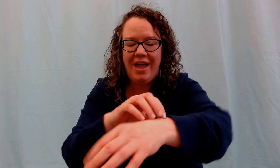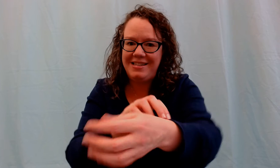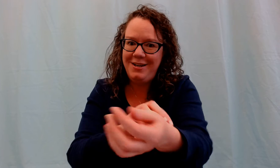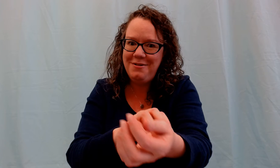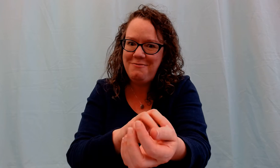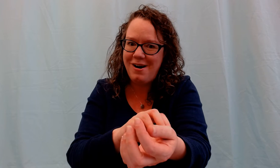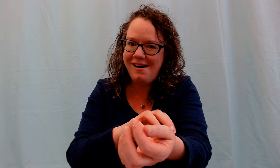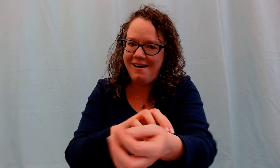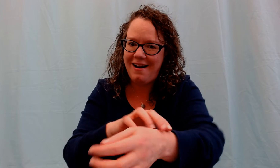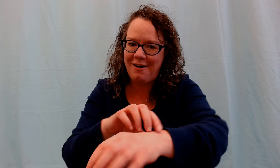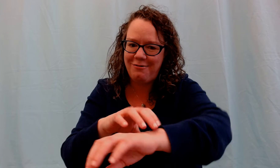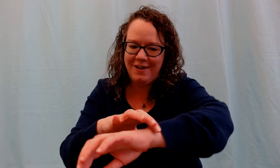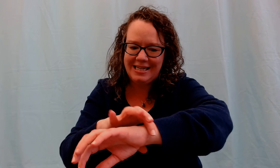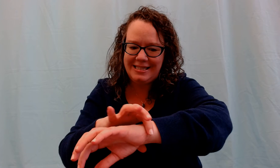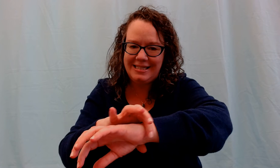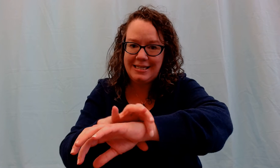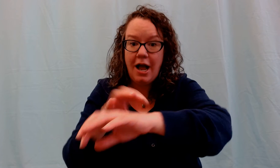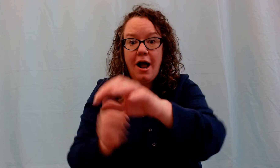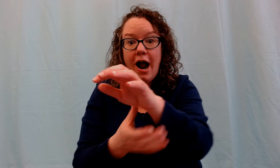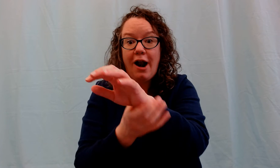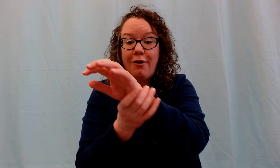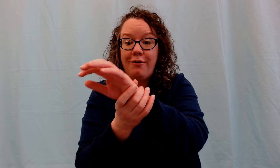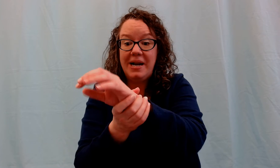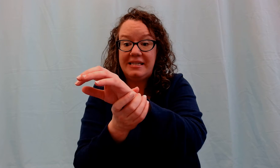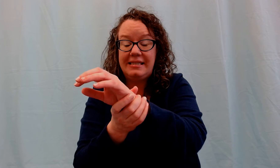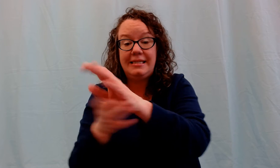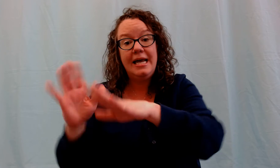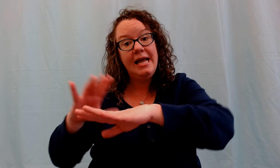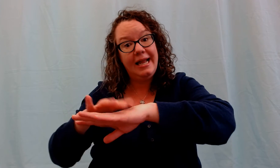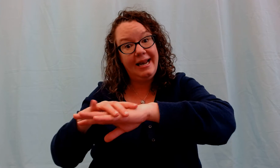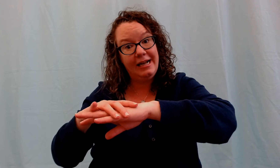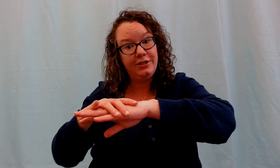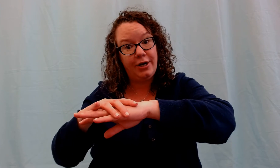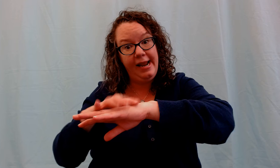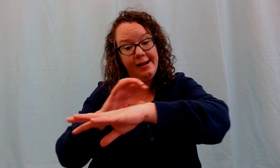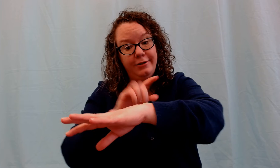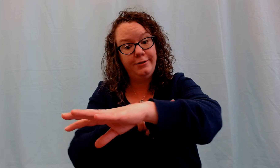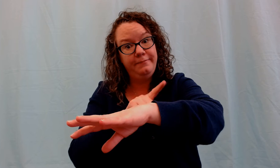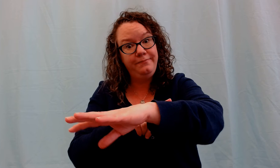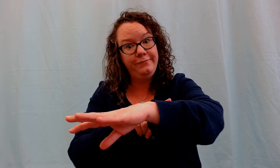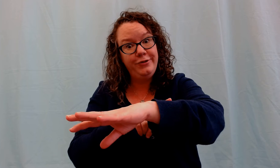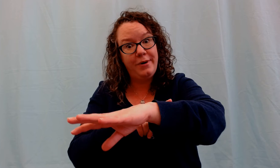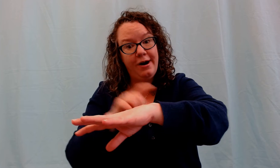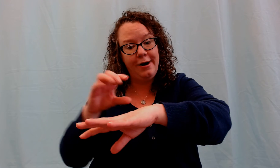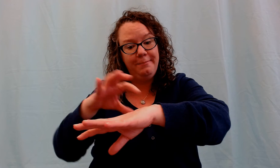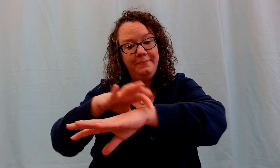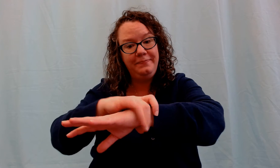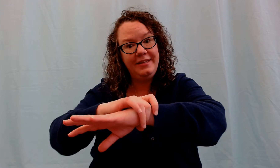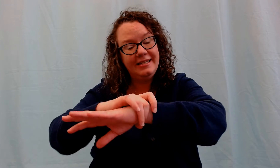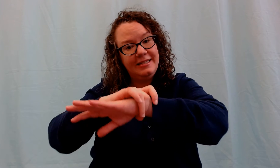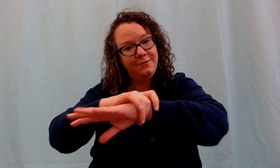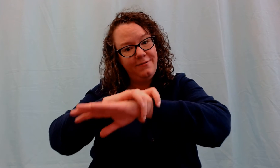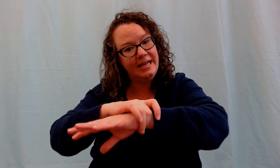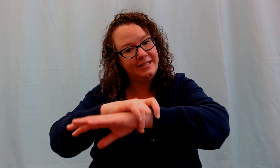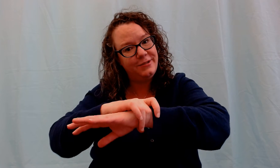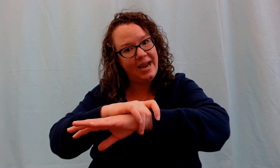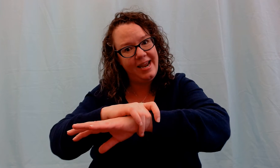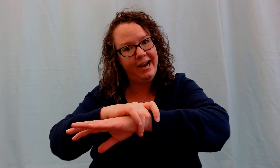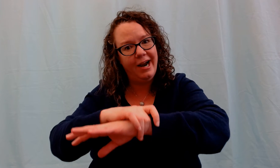That's a new word -- our wrist. Our wrist connects our hand to our arm. It's the wrist right here.